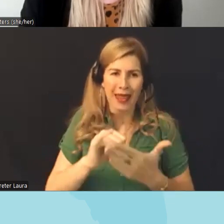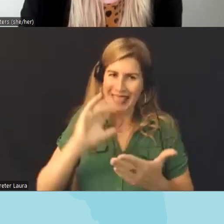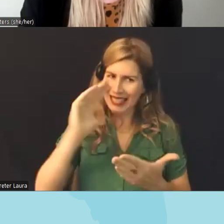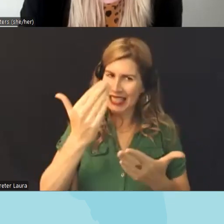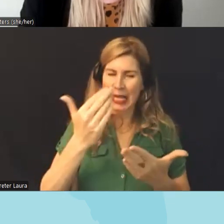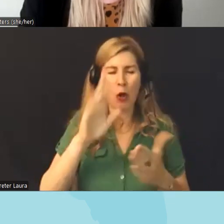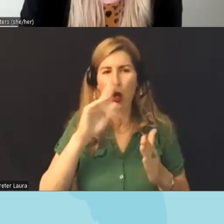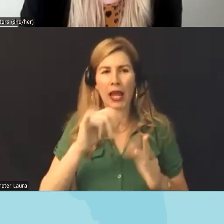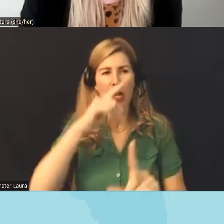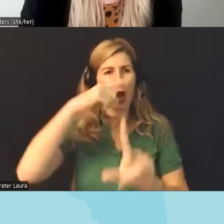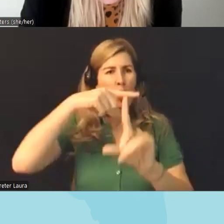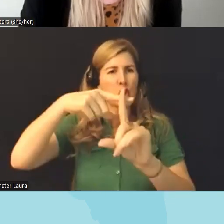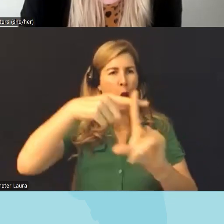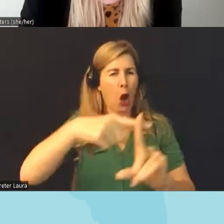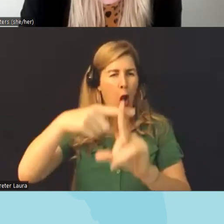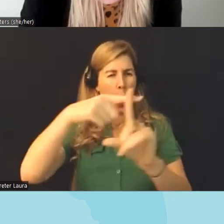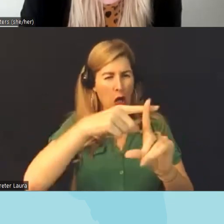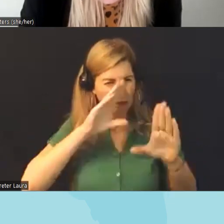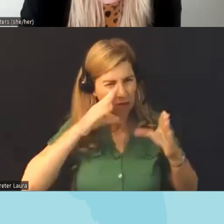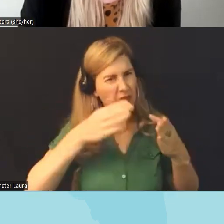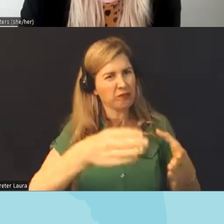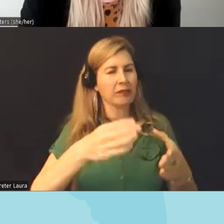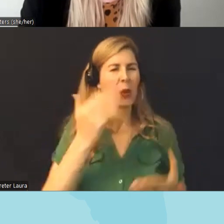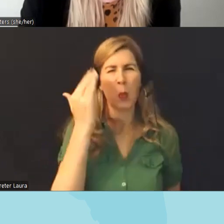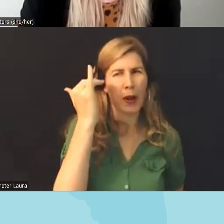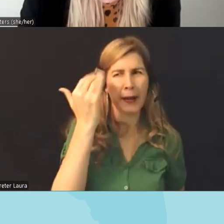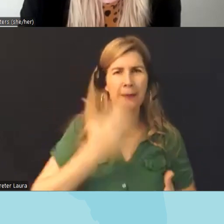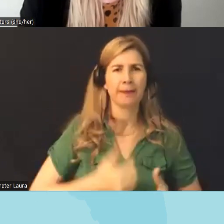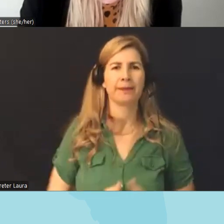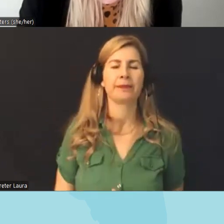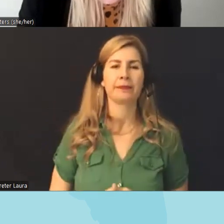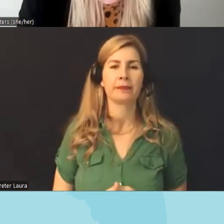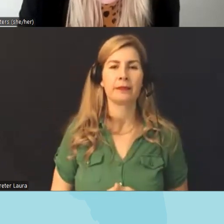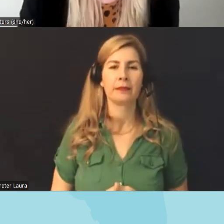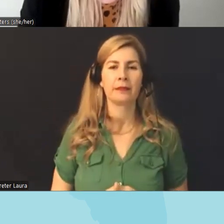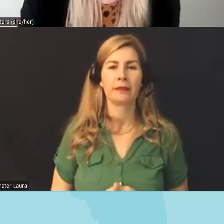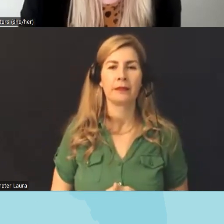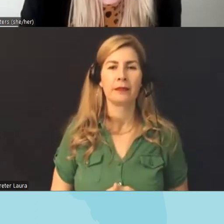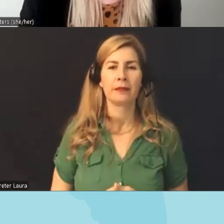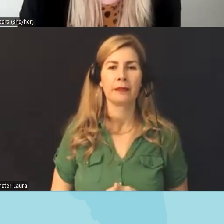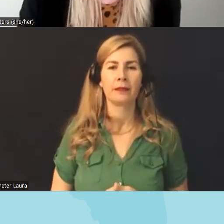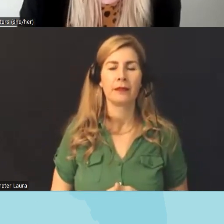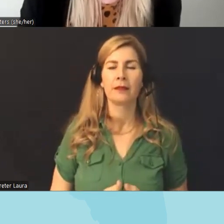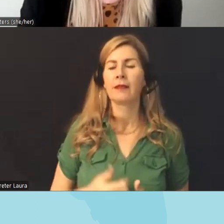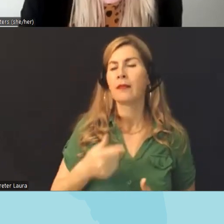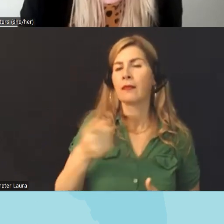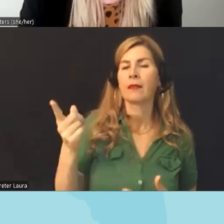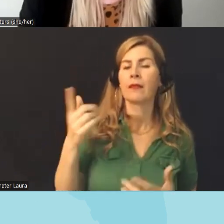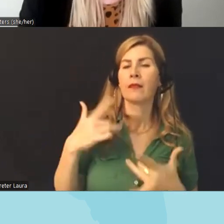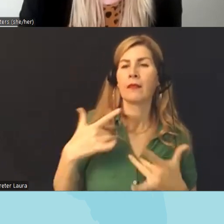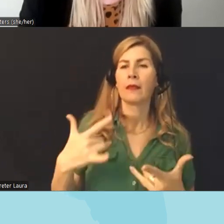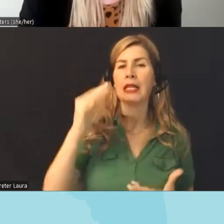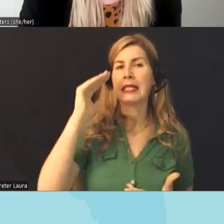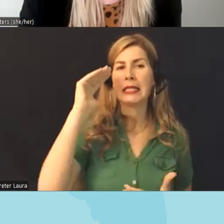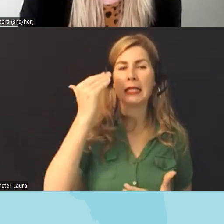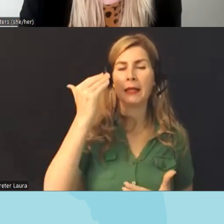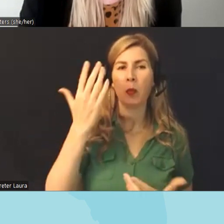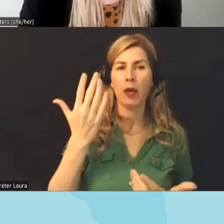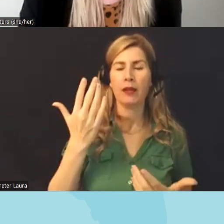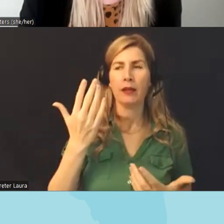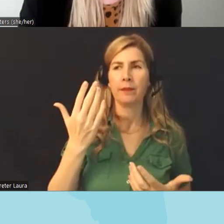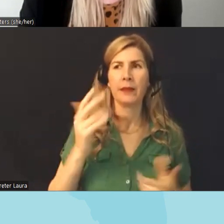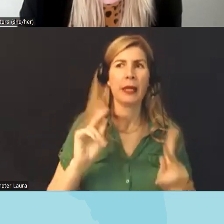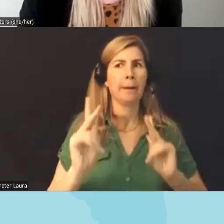challenges I would say that there seems to be a um you know perspective that our